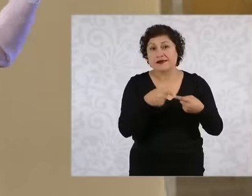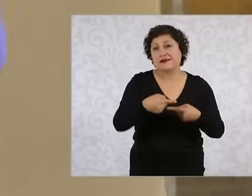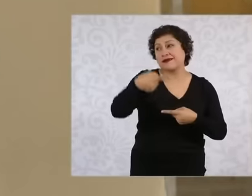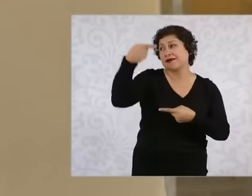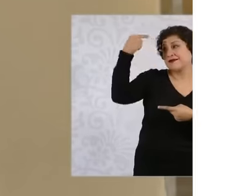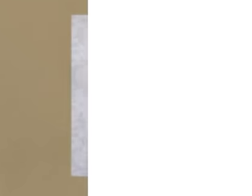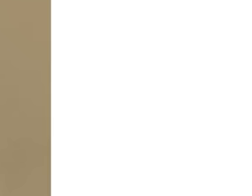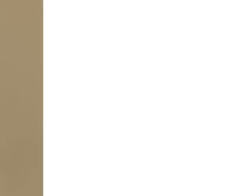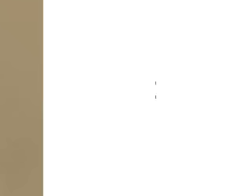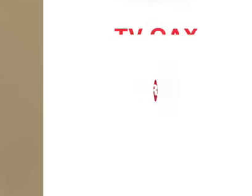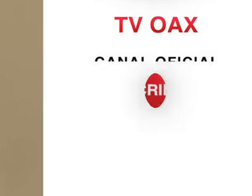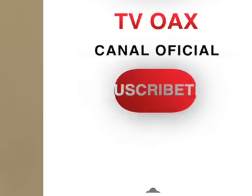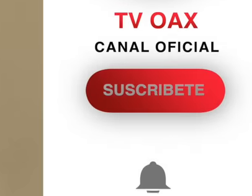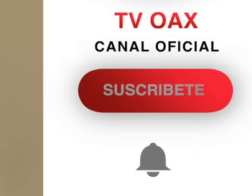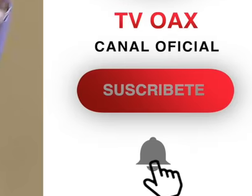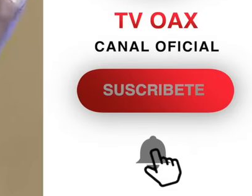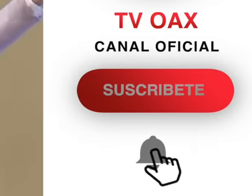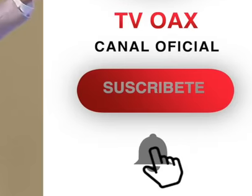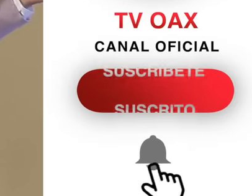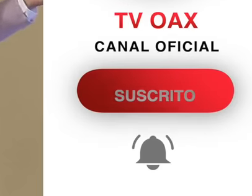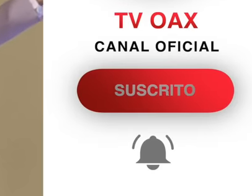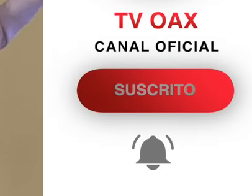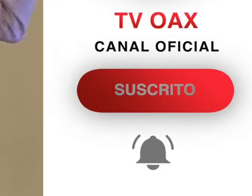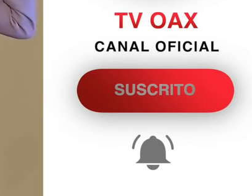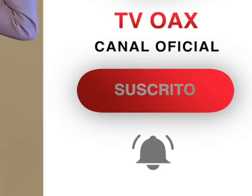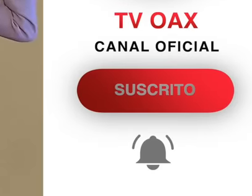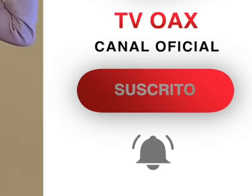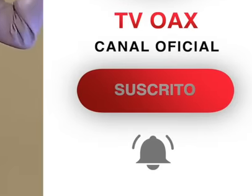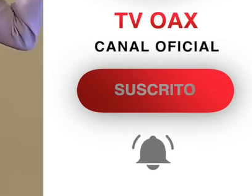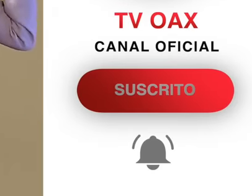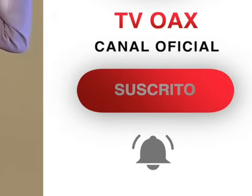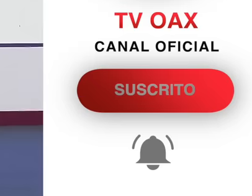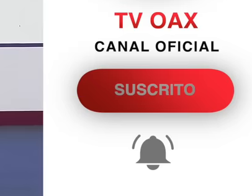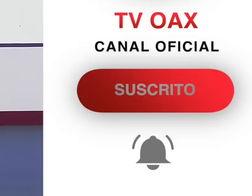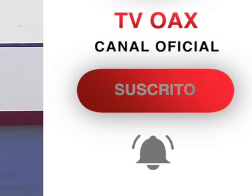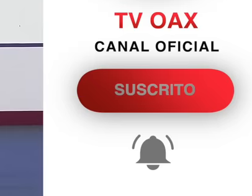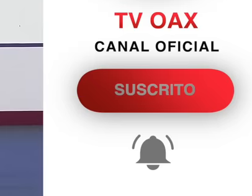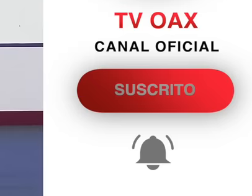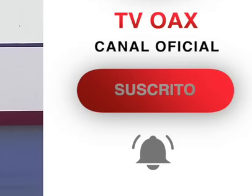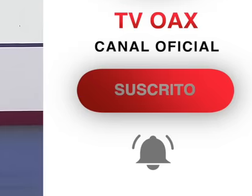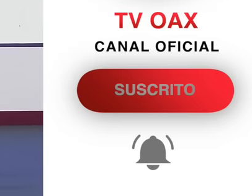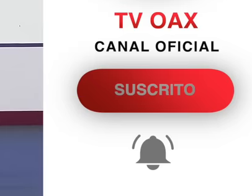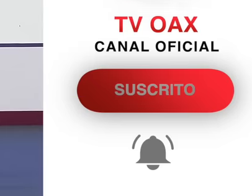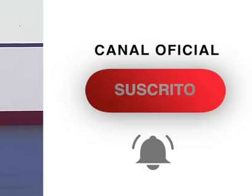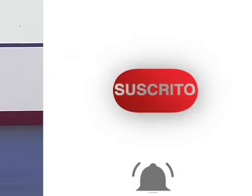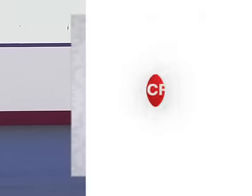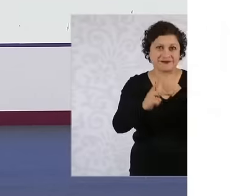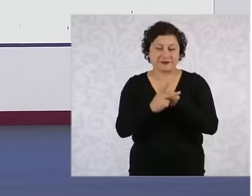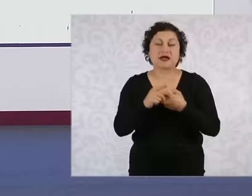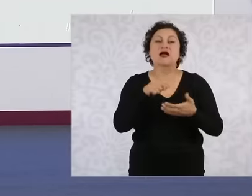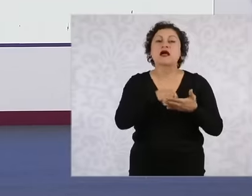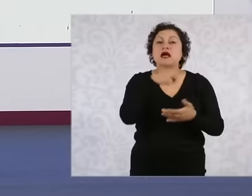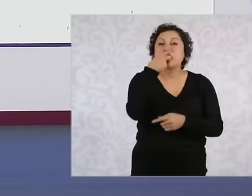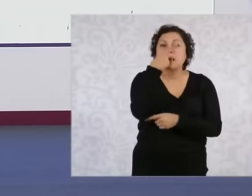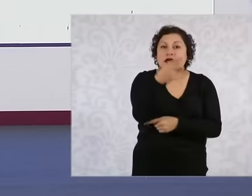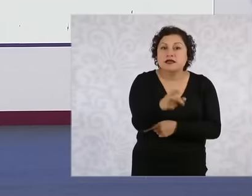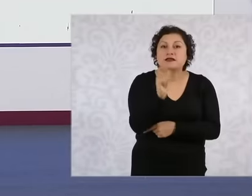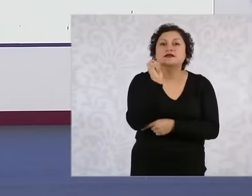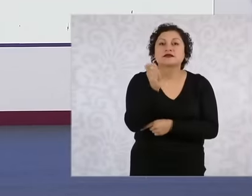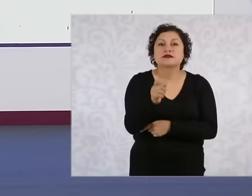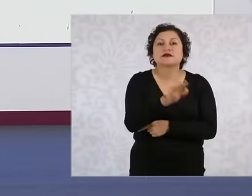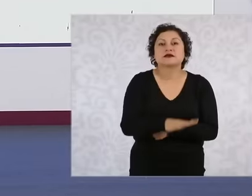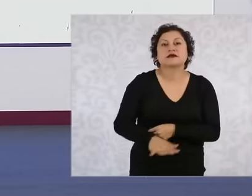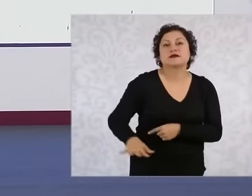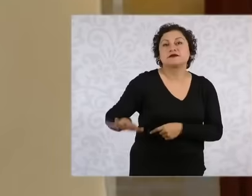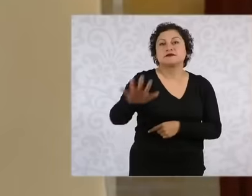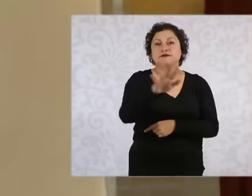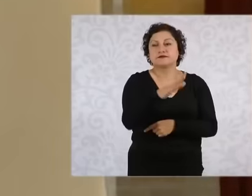Morelos and says national sovereignty resides essentially and originally in the people all